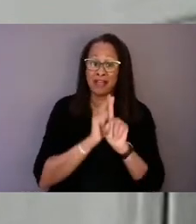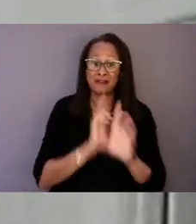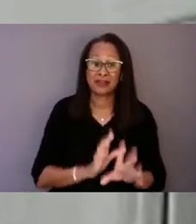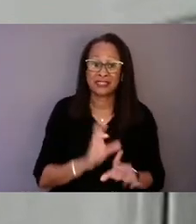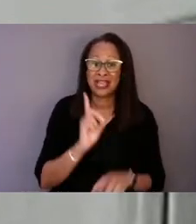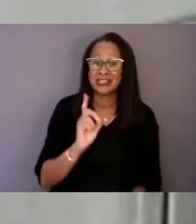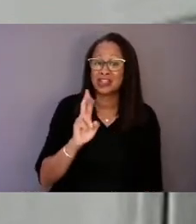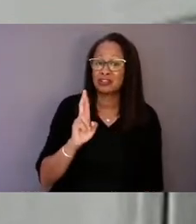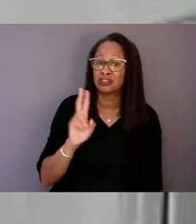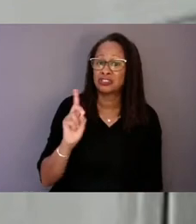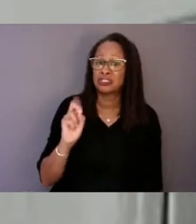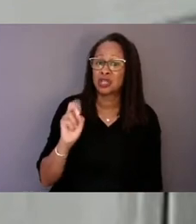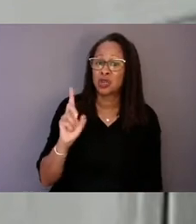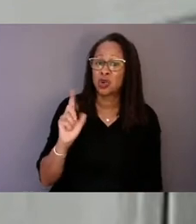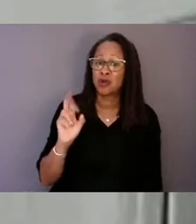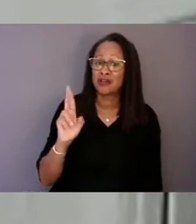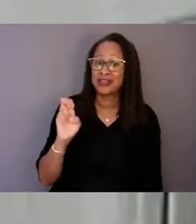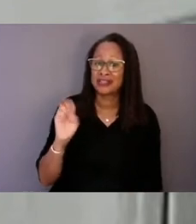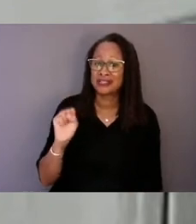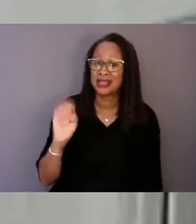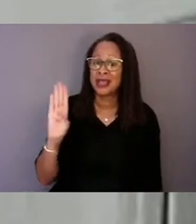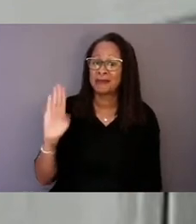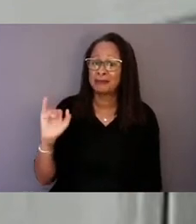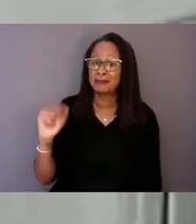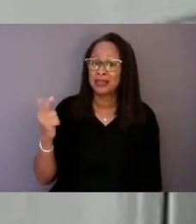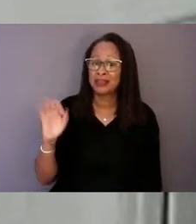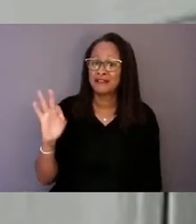we were in meetings at the national level and someone asked,